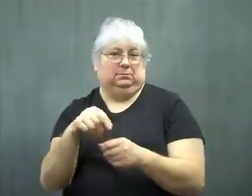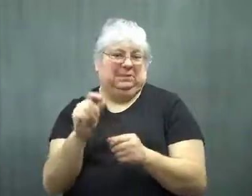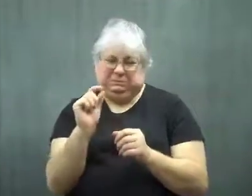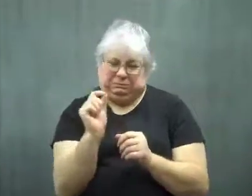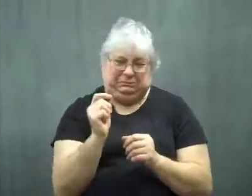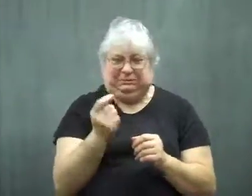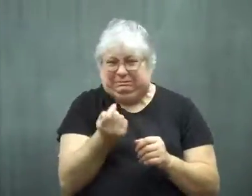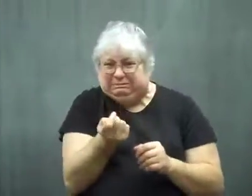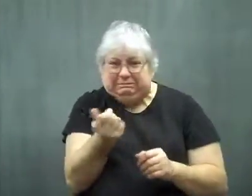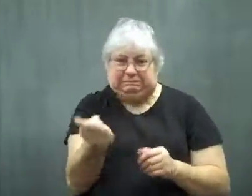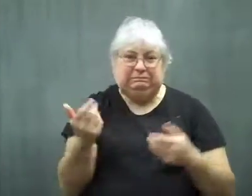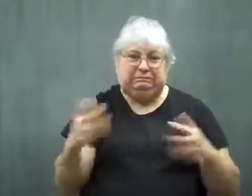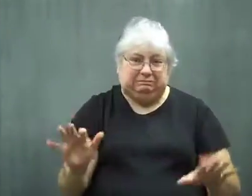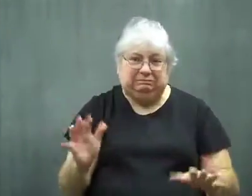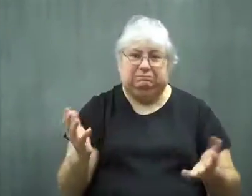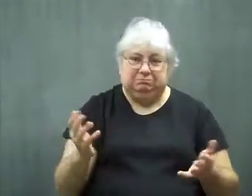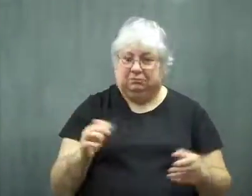That's a tiny amount.